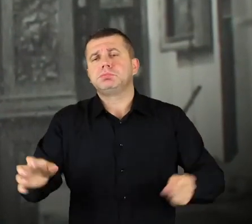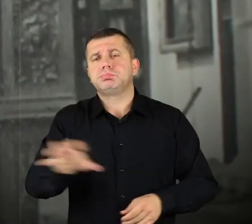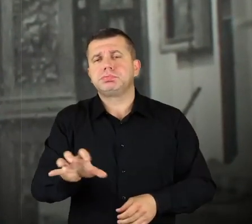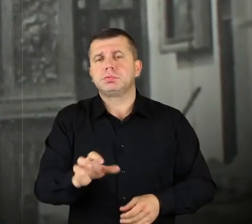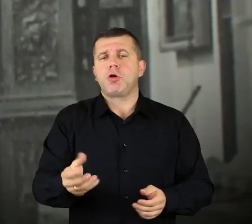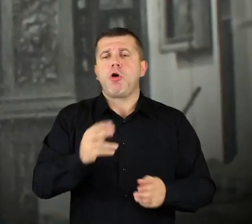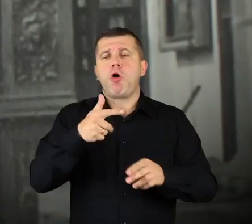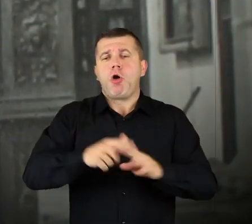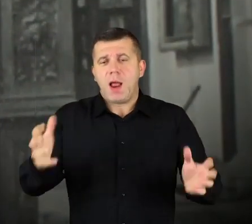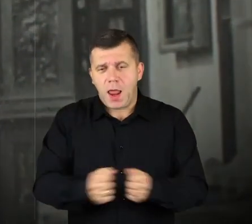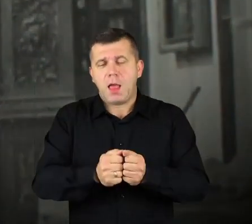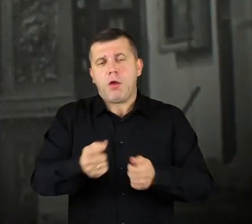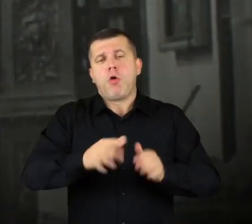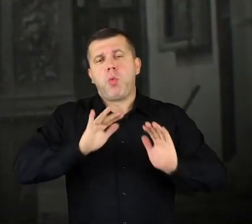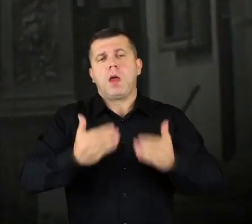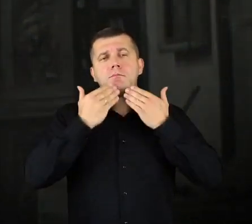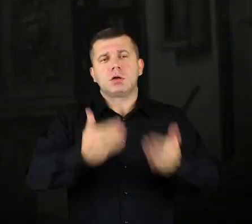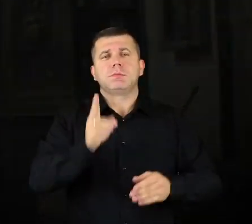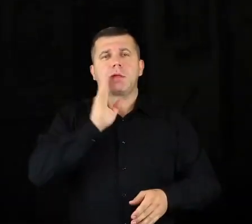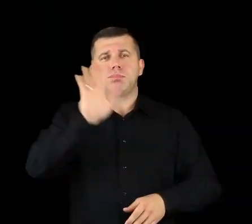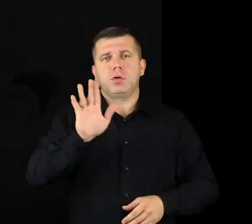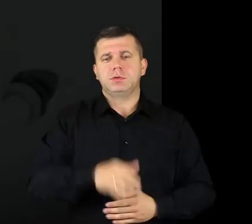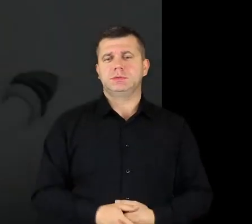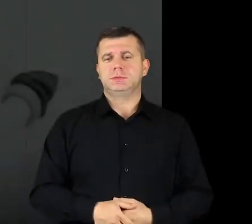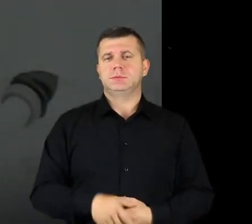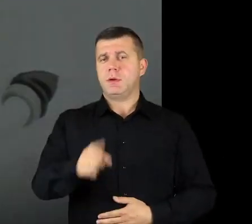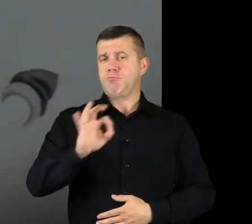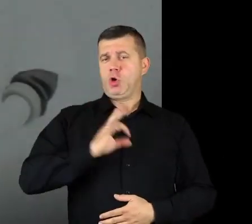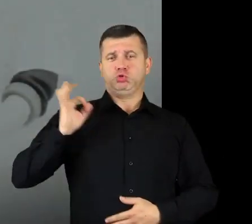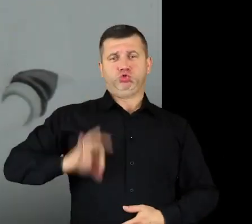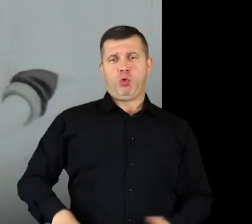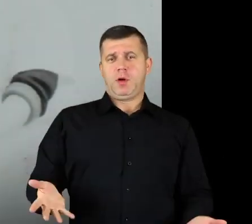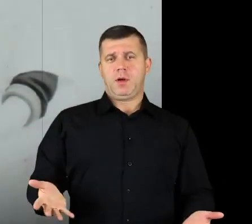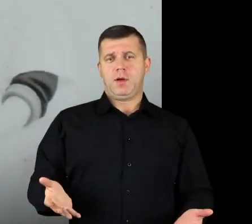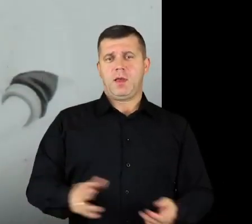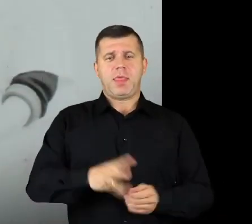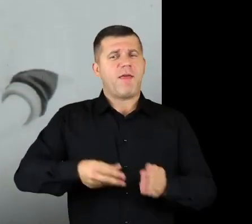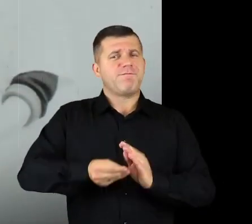but than it was found. So, he gave his thanks to Saint Mary. Probably my daughter,